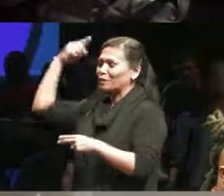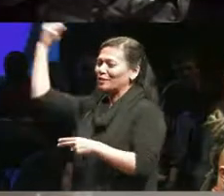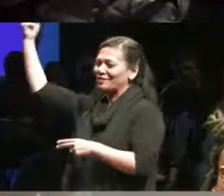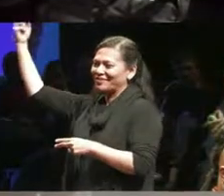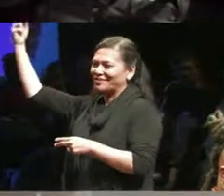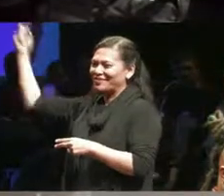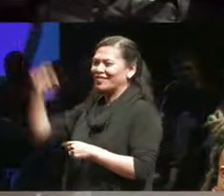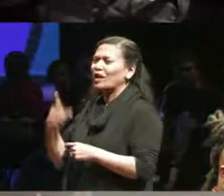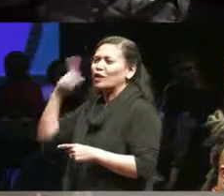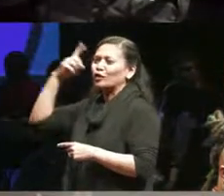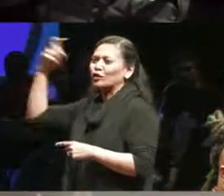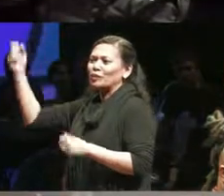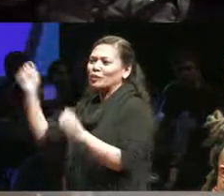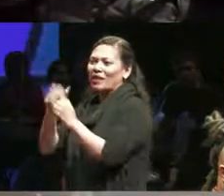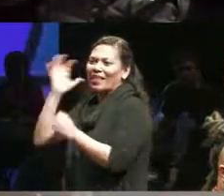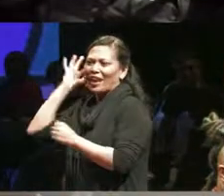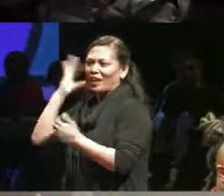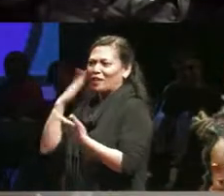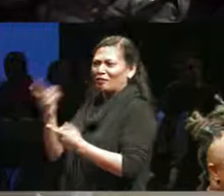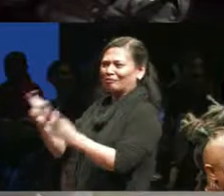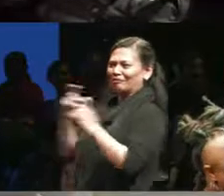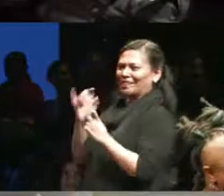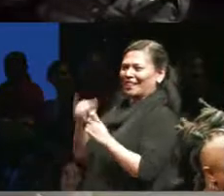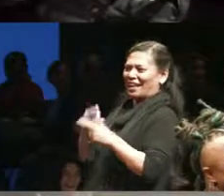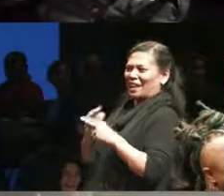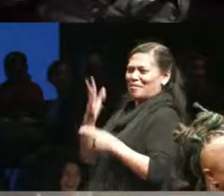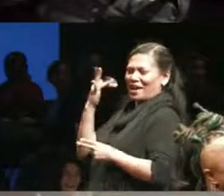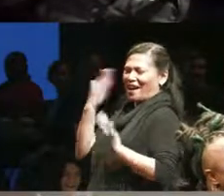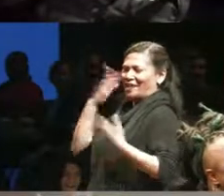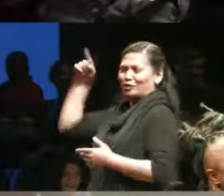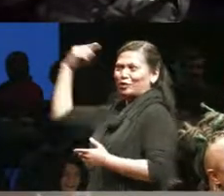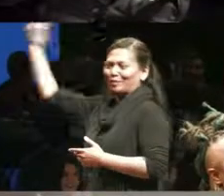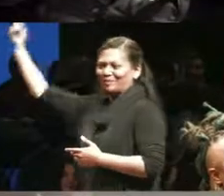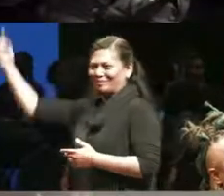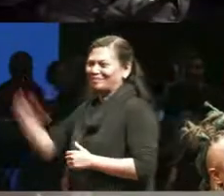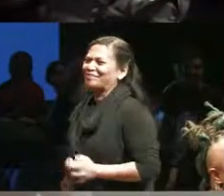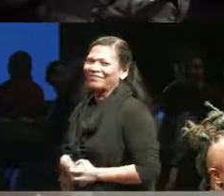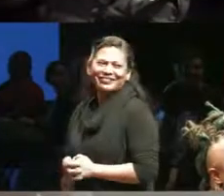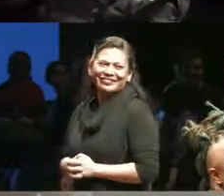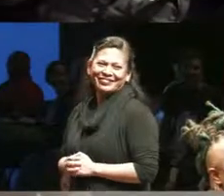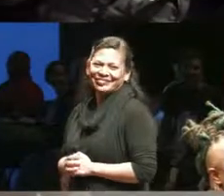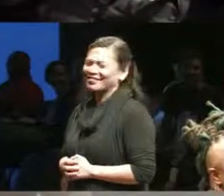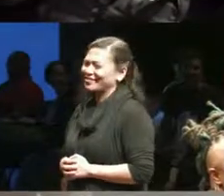I don't know why I got that name and I come from